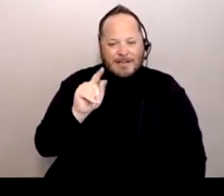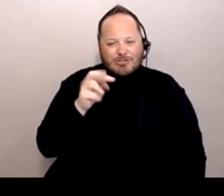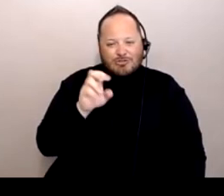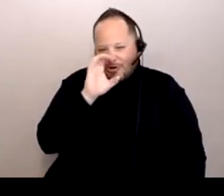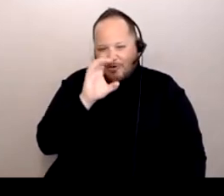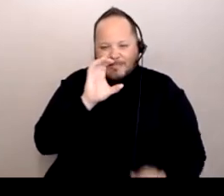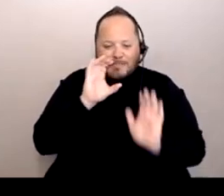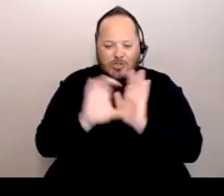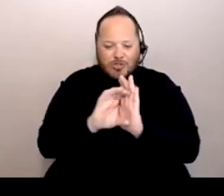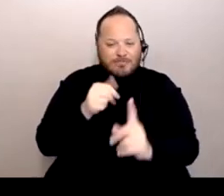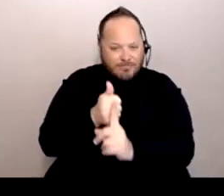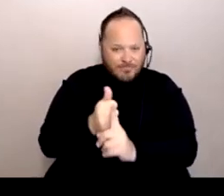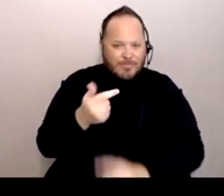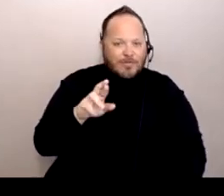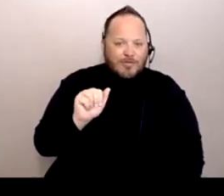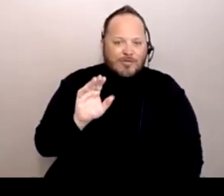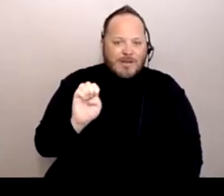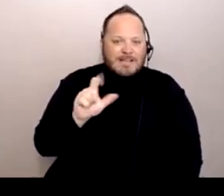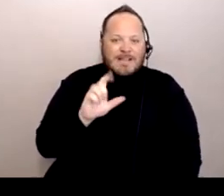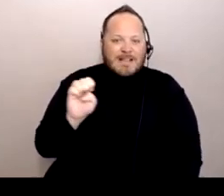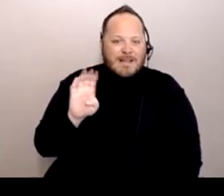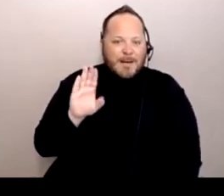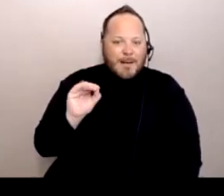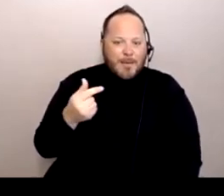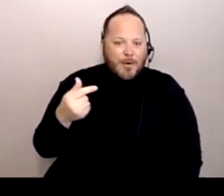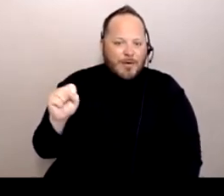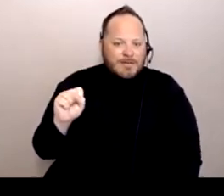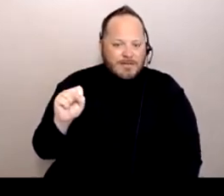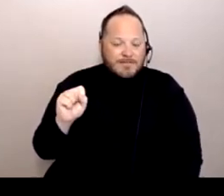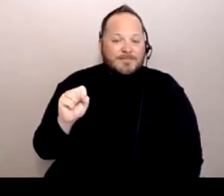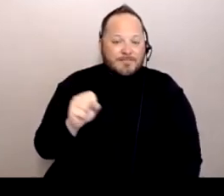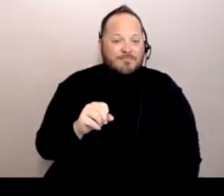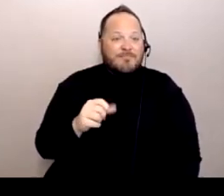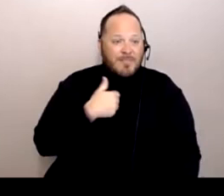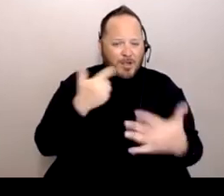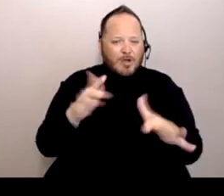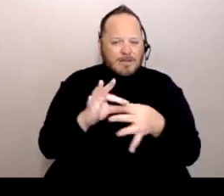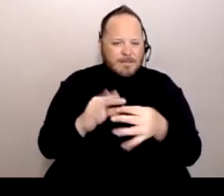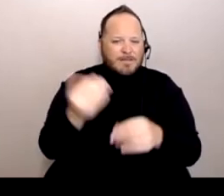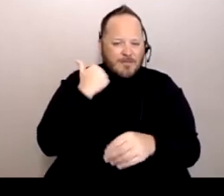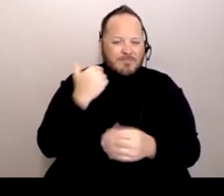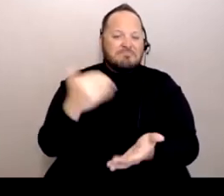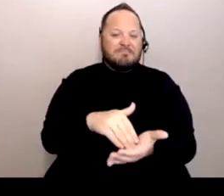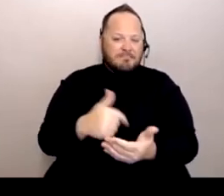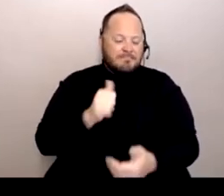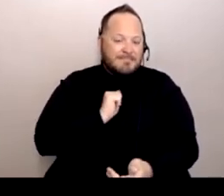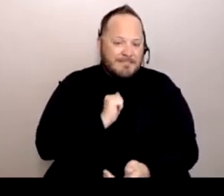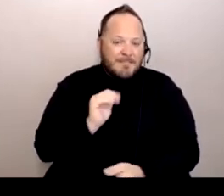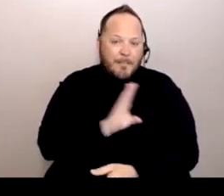So like I was saying earlier, I'm a board member. And my community...